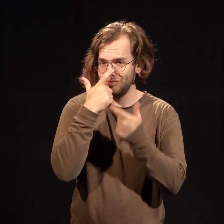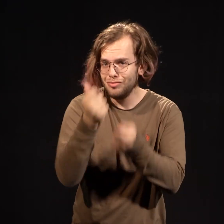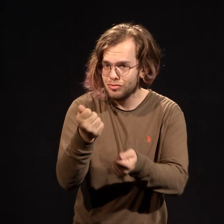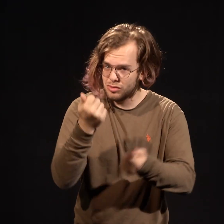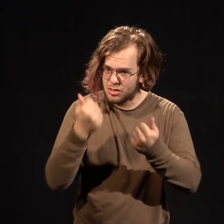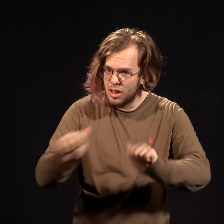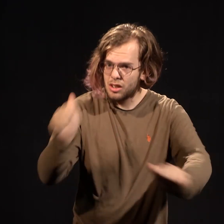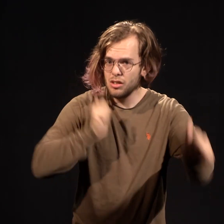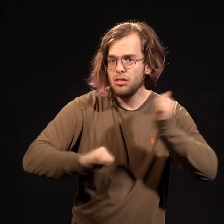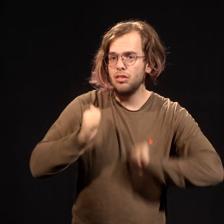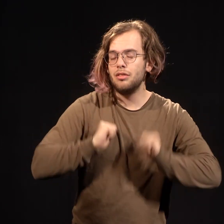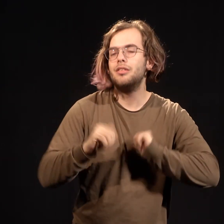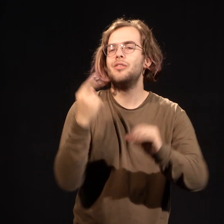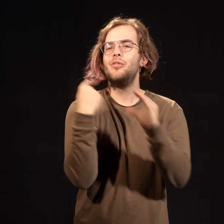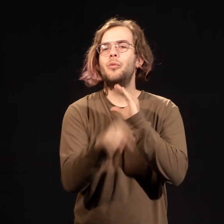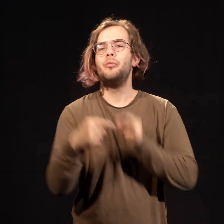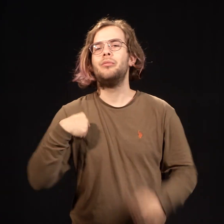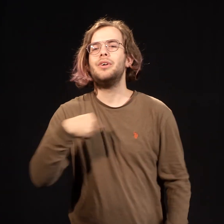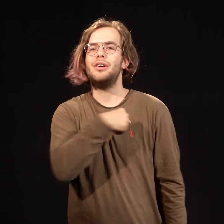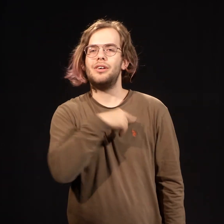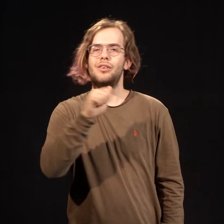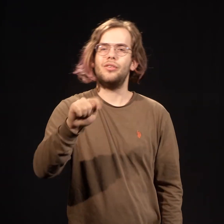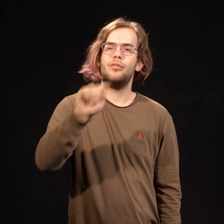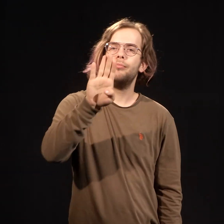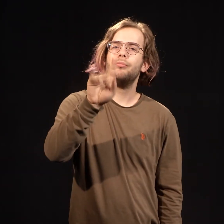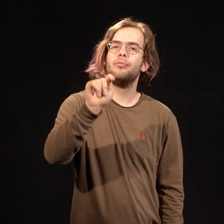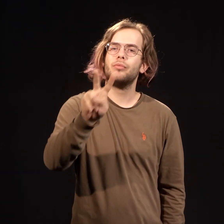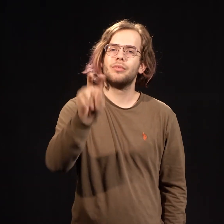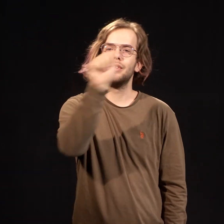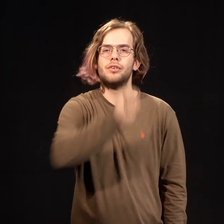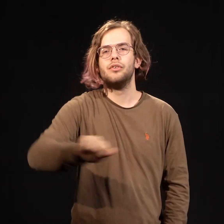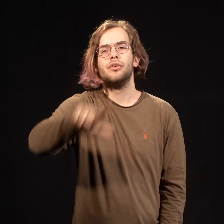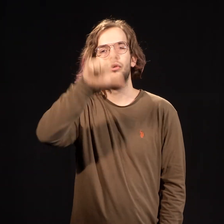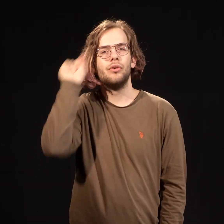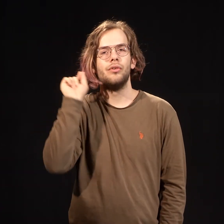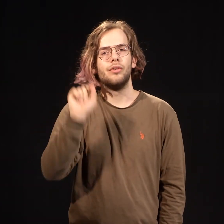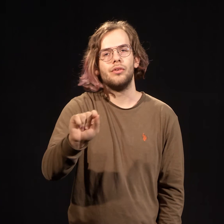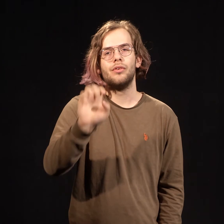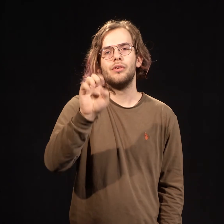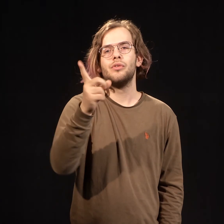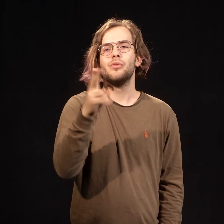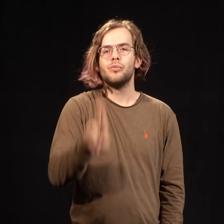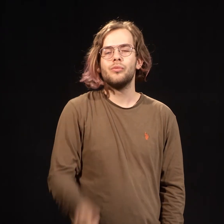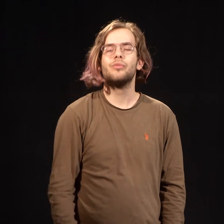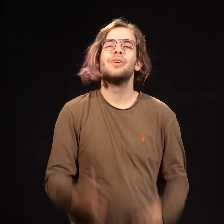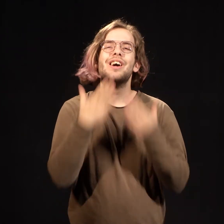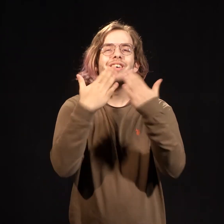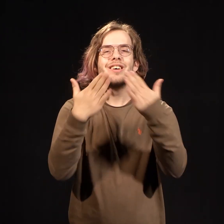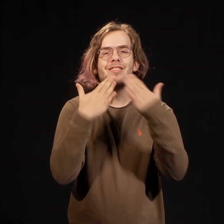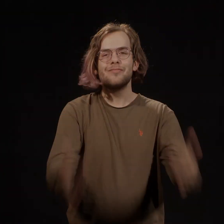Interested in doing auditions? Email us at BTV@gallaudet.edu. Thank you!